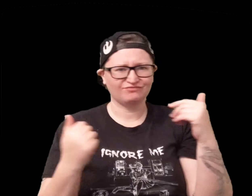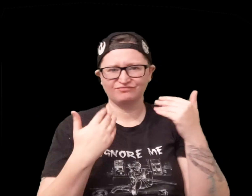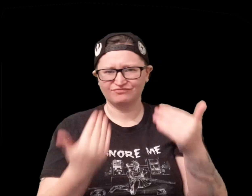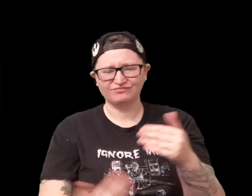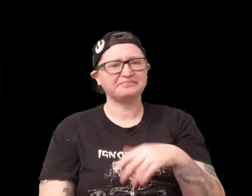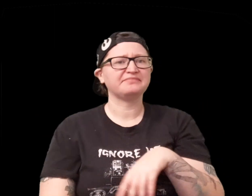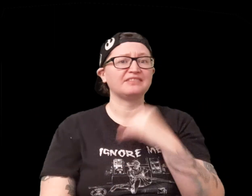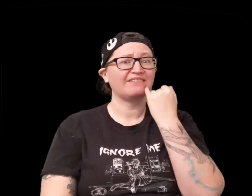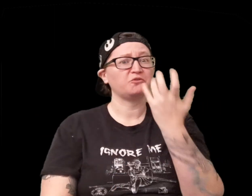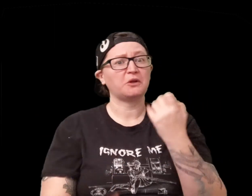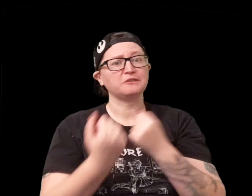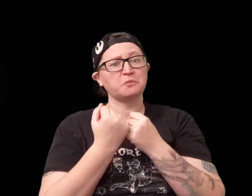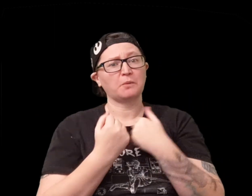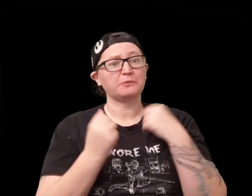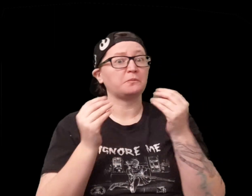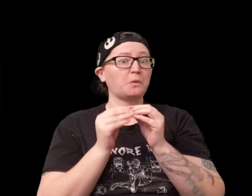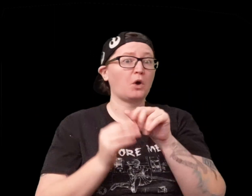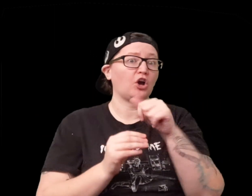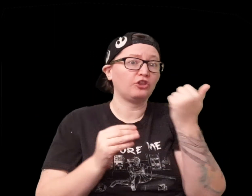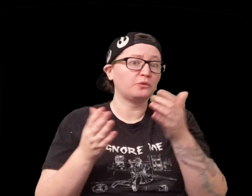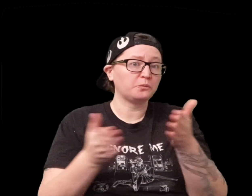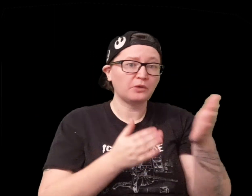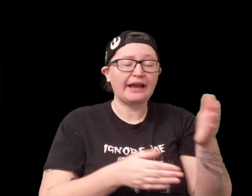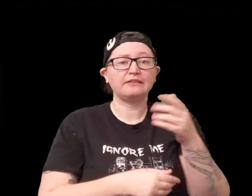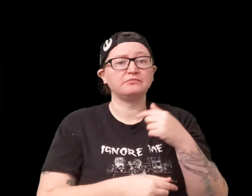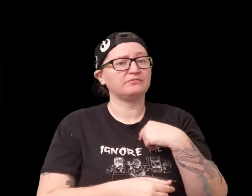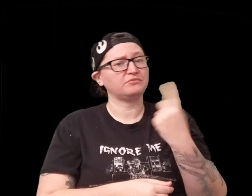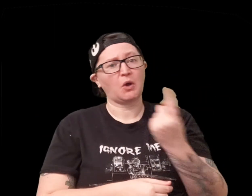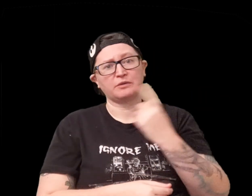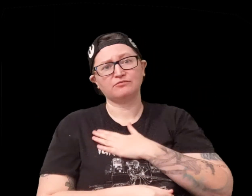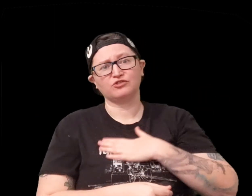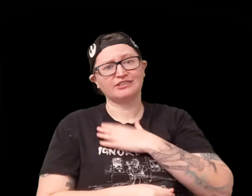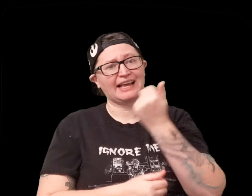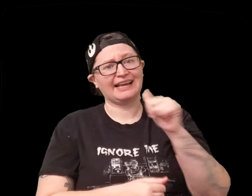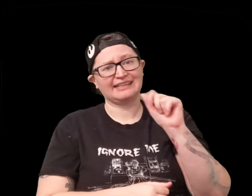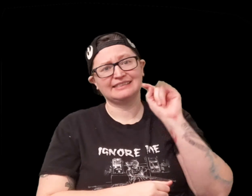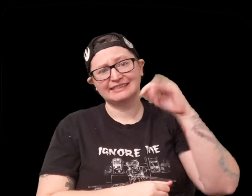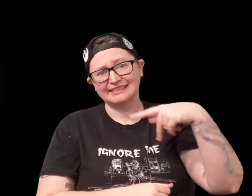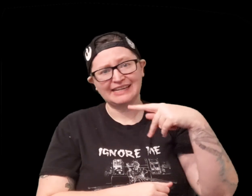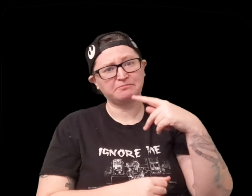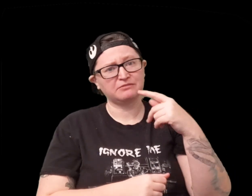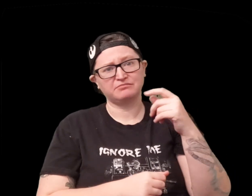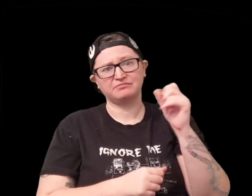Twitter all of the socials if you want to support me in a different way I always appreciate a tip